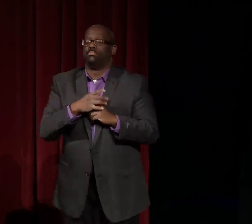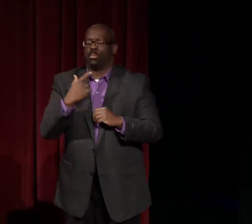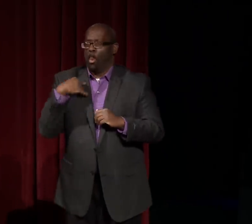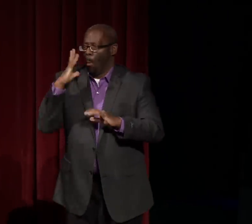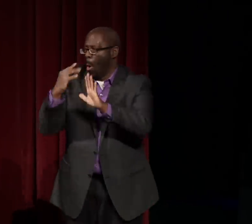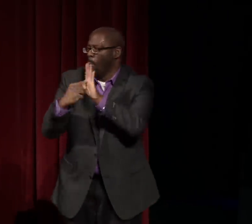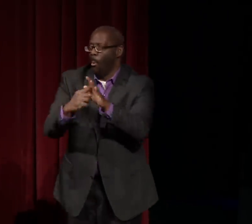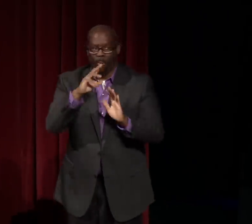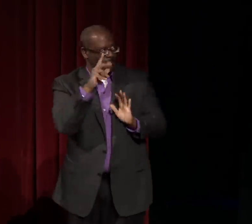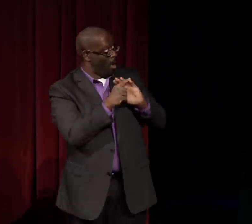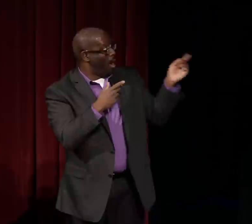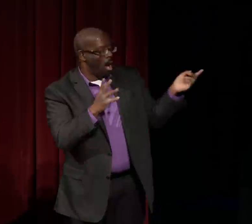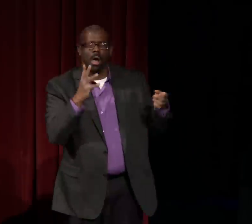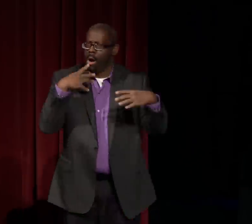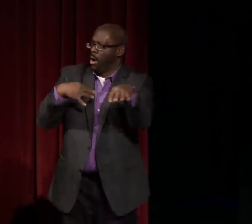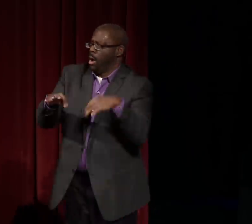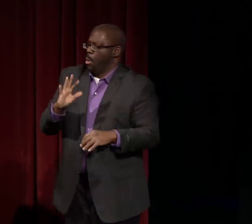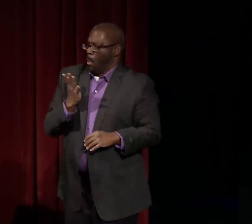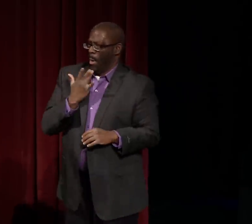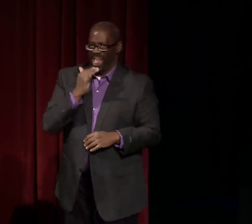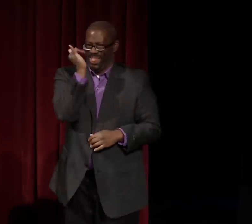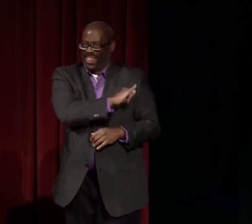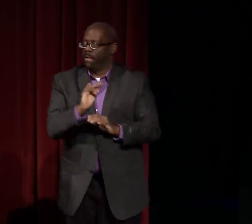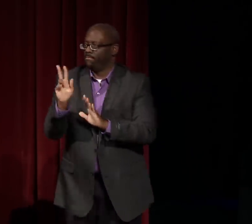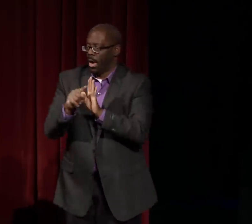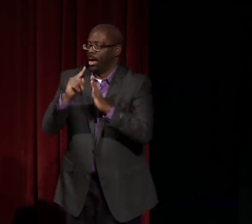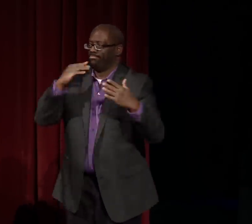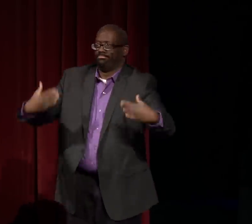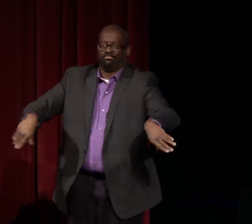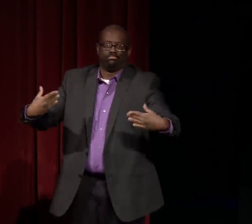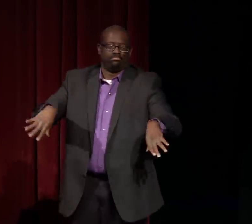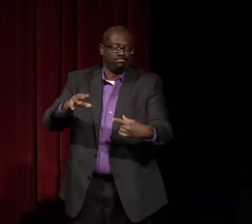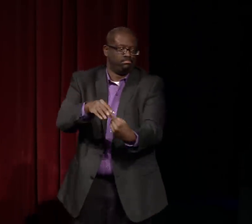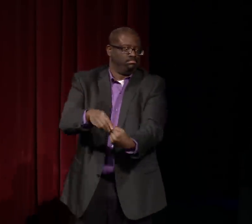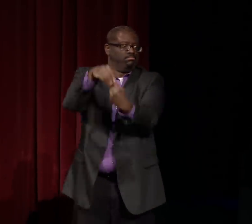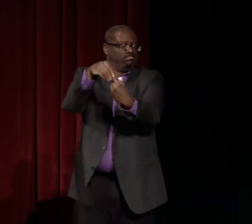After examining this, I was so impressed and amazed, I found it to be awe-inspiring.